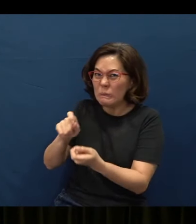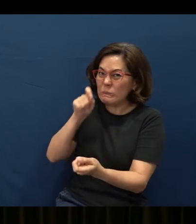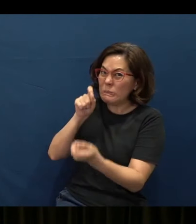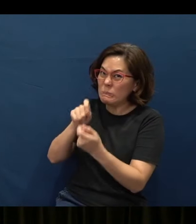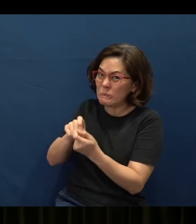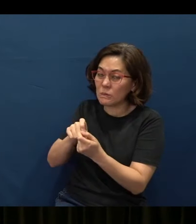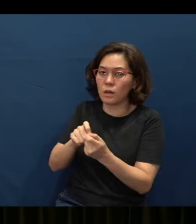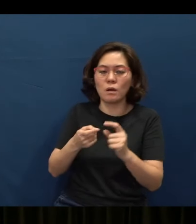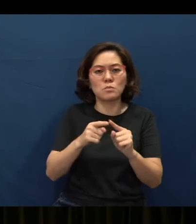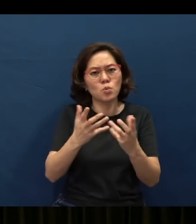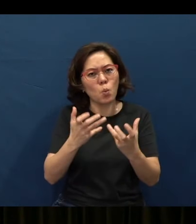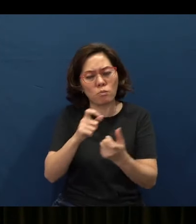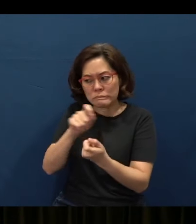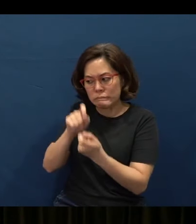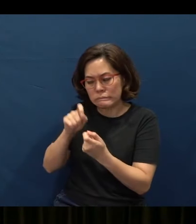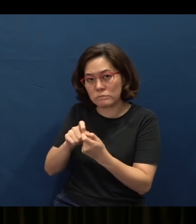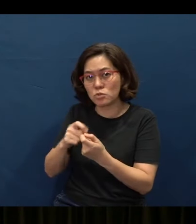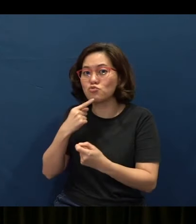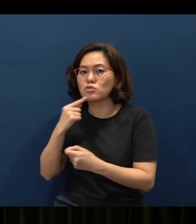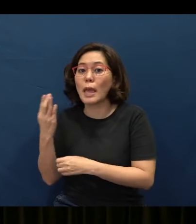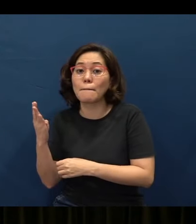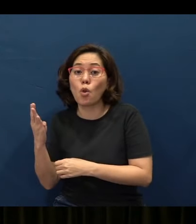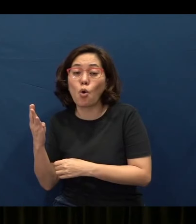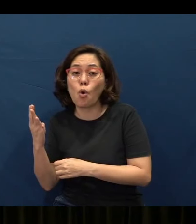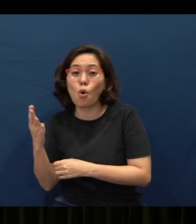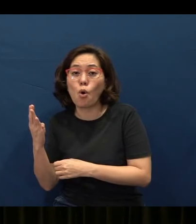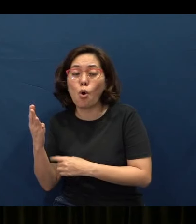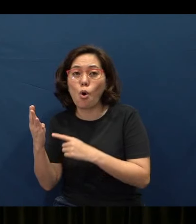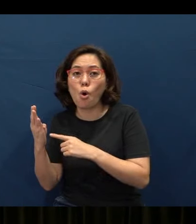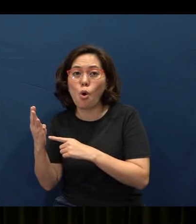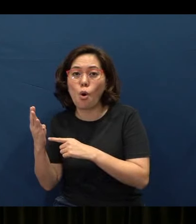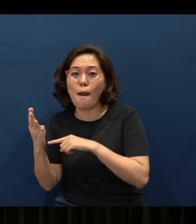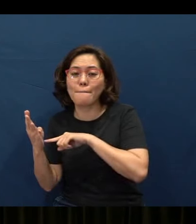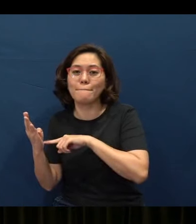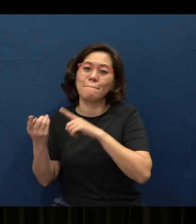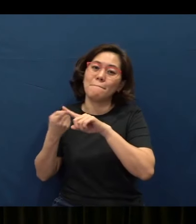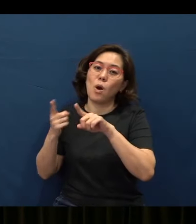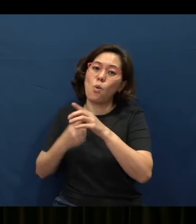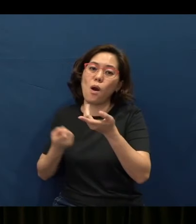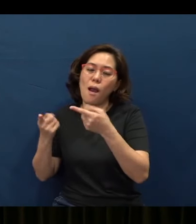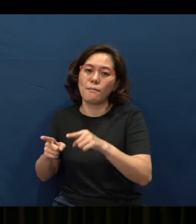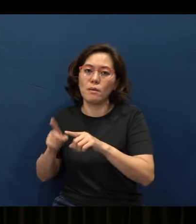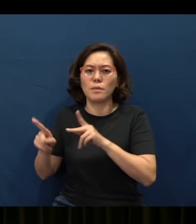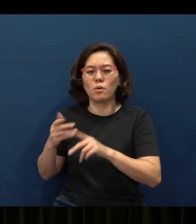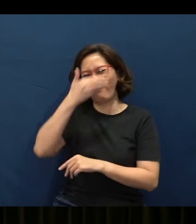Now if you want to be accurate, you'll say the one in blue, okay. But what will happen is that people forget what you're saying -